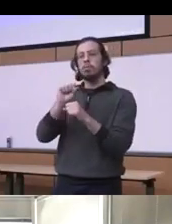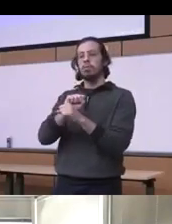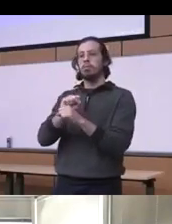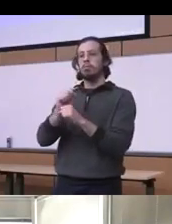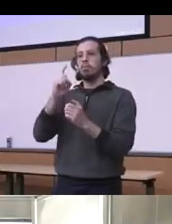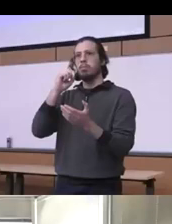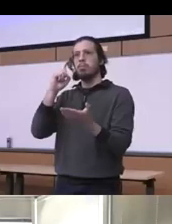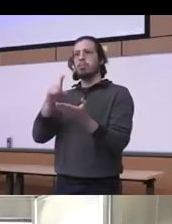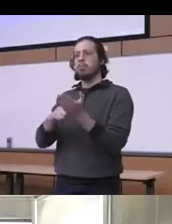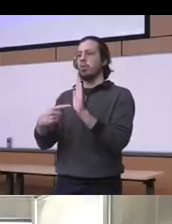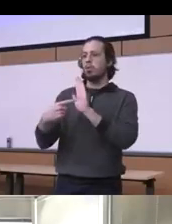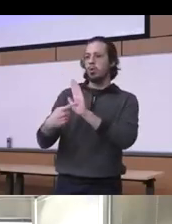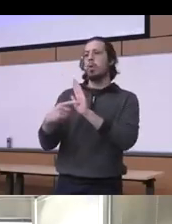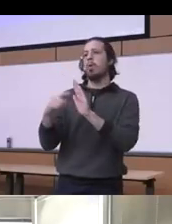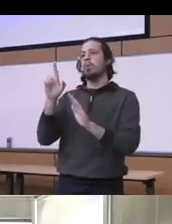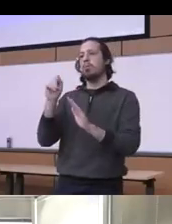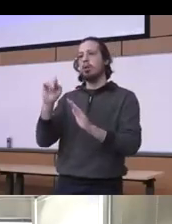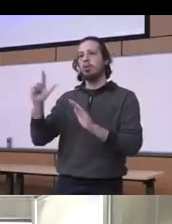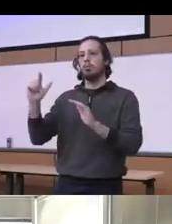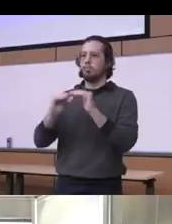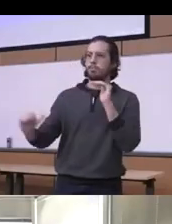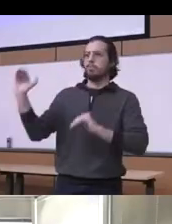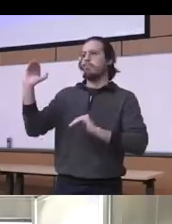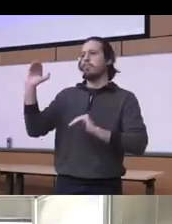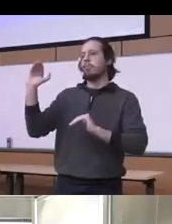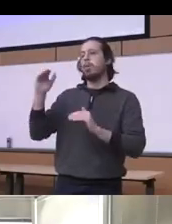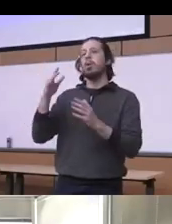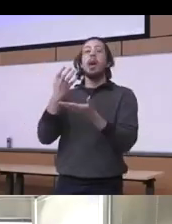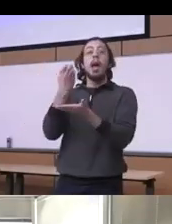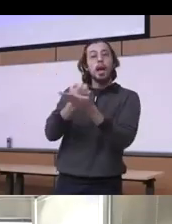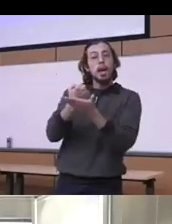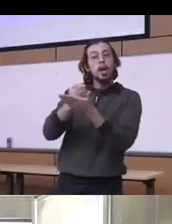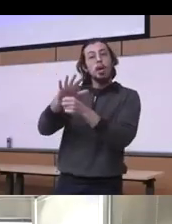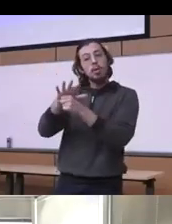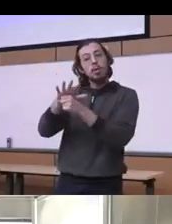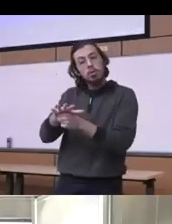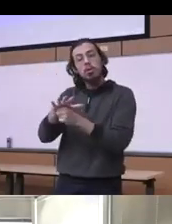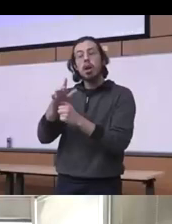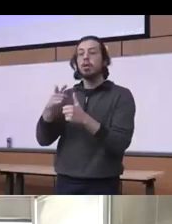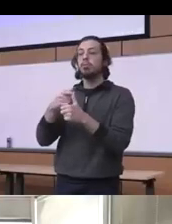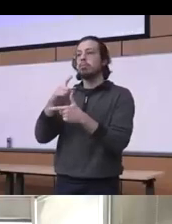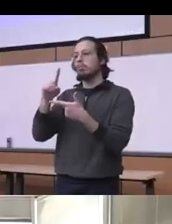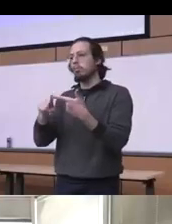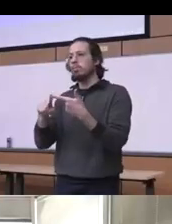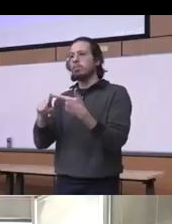racial inequities and exacerbating a lot of the economic stress obviously and intensifying the